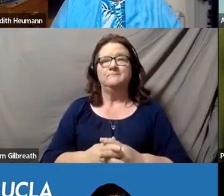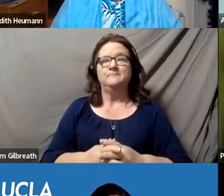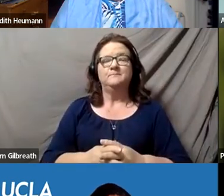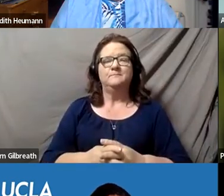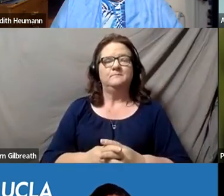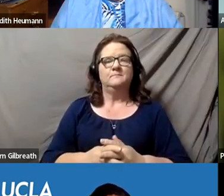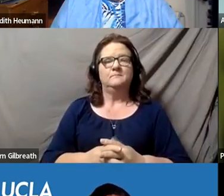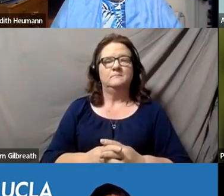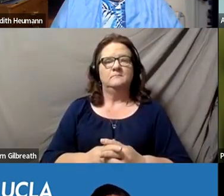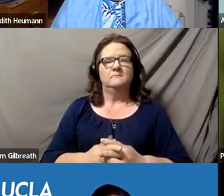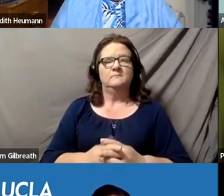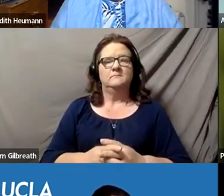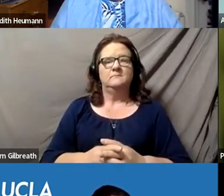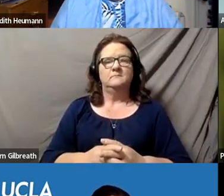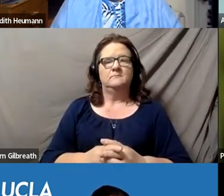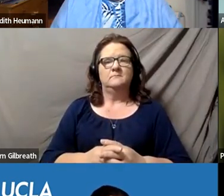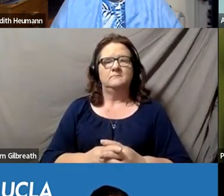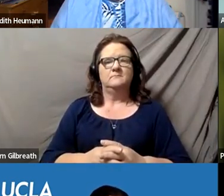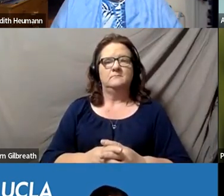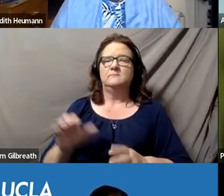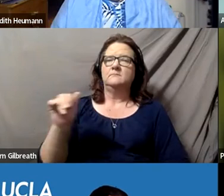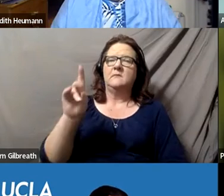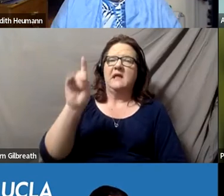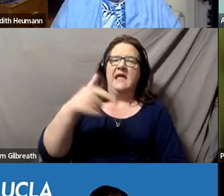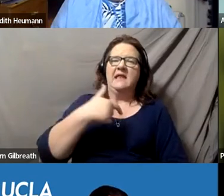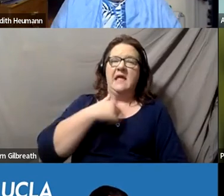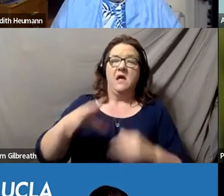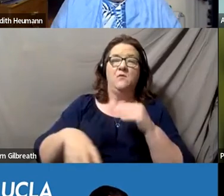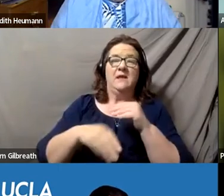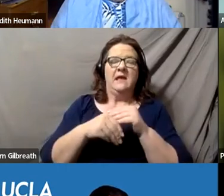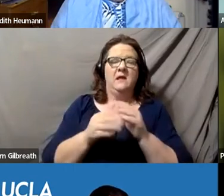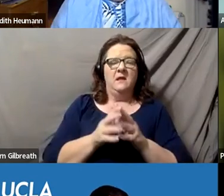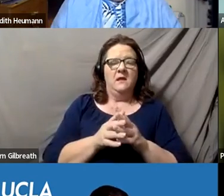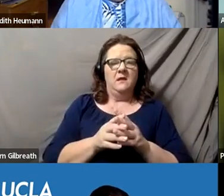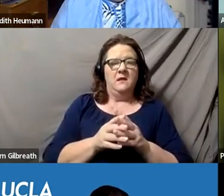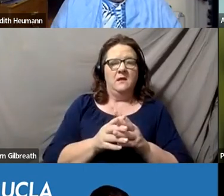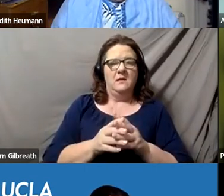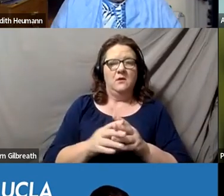This is Andy. I would just add for one suggestion,